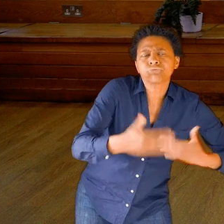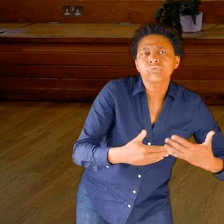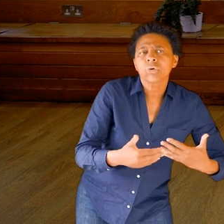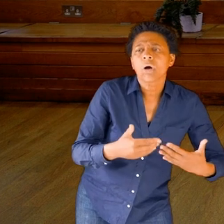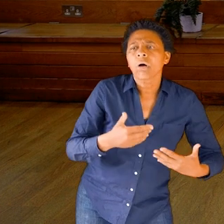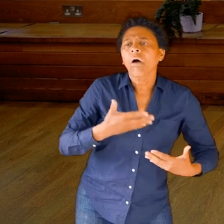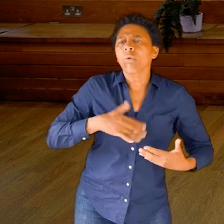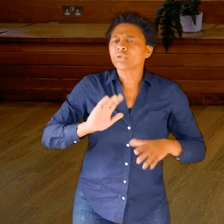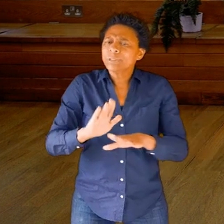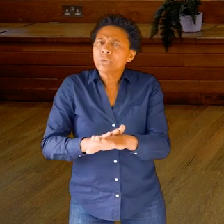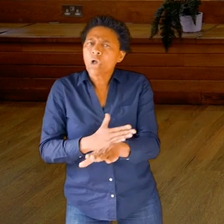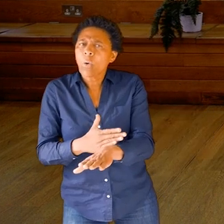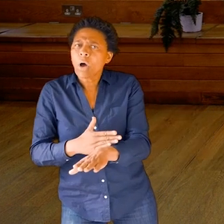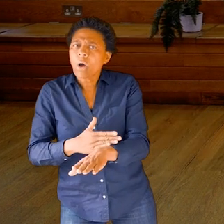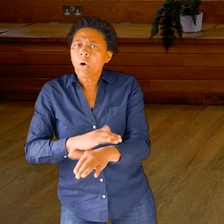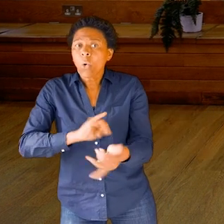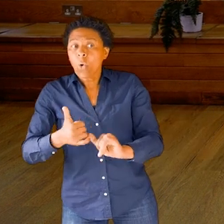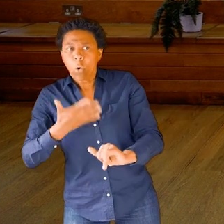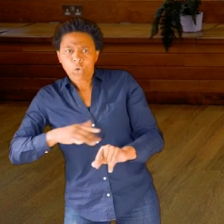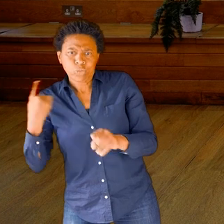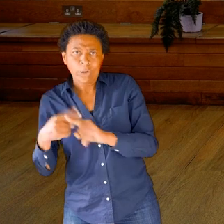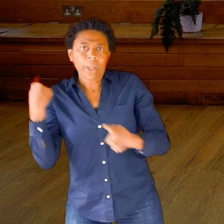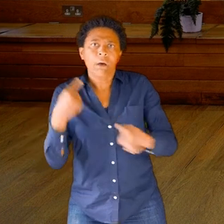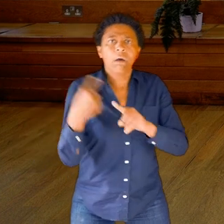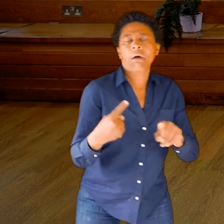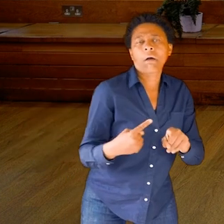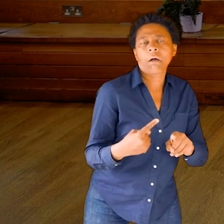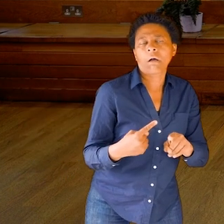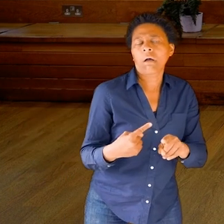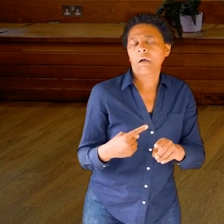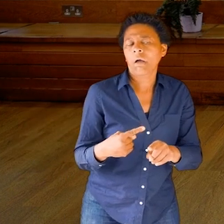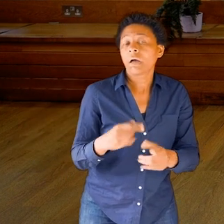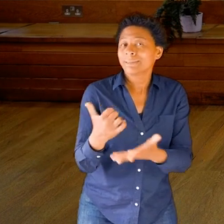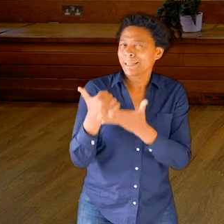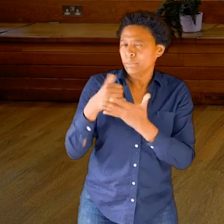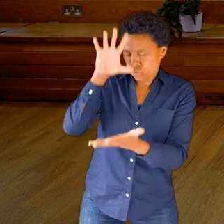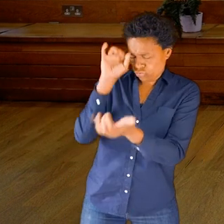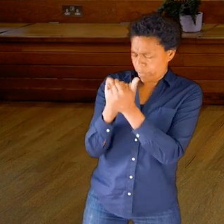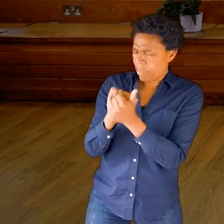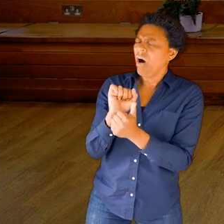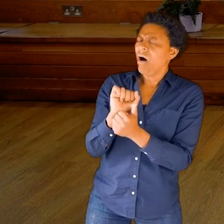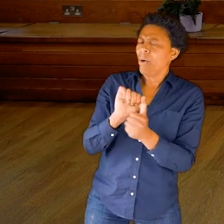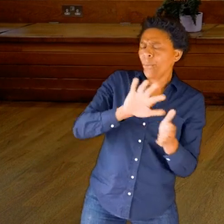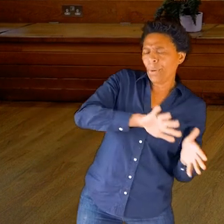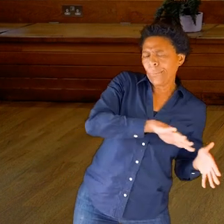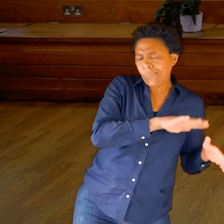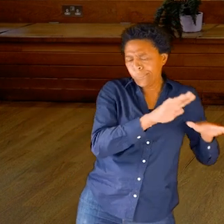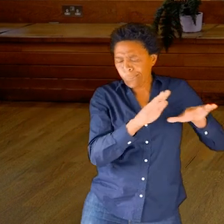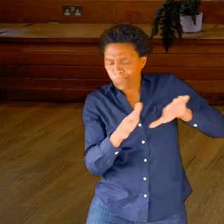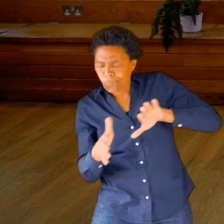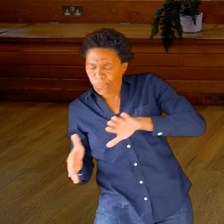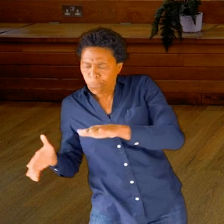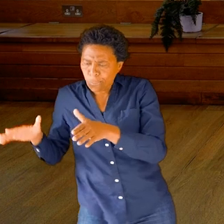helps remind you of the fluid and the subtlety of